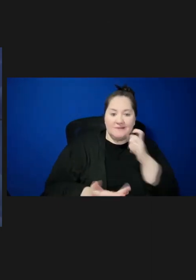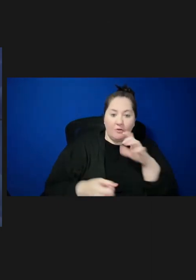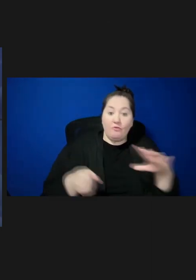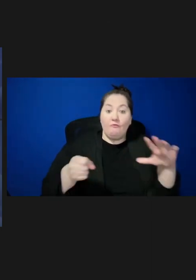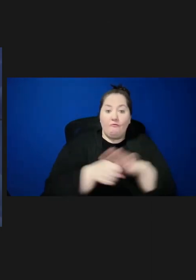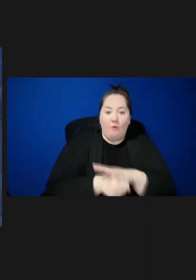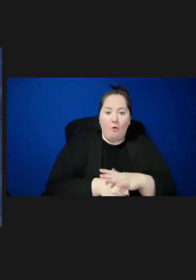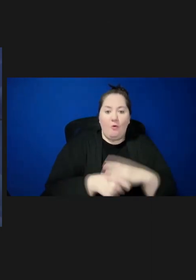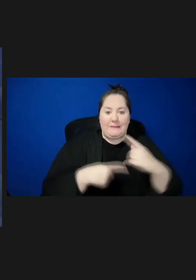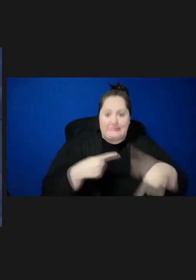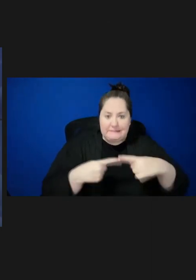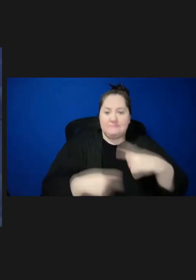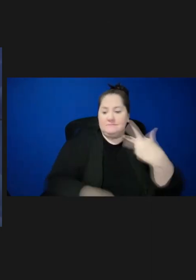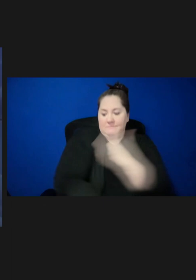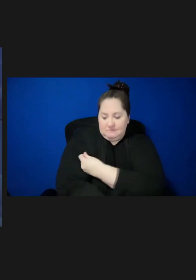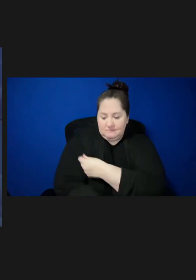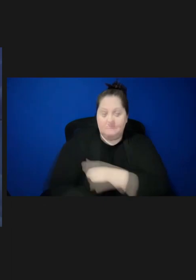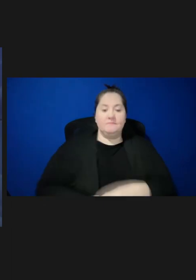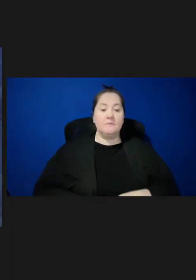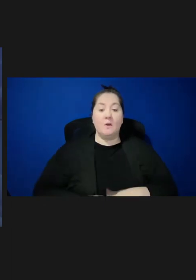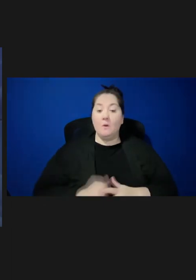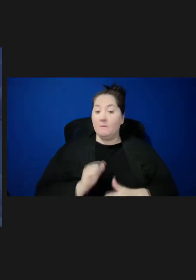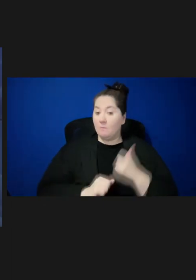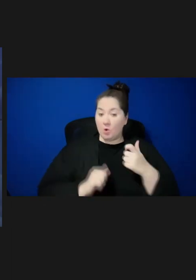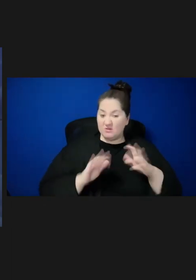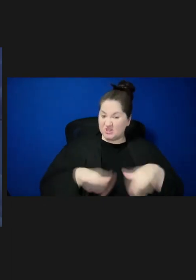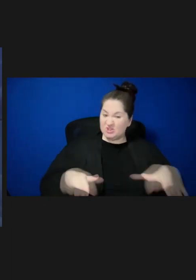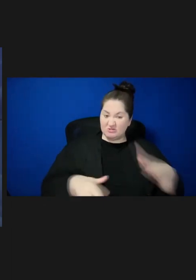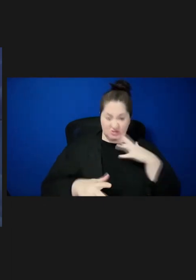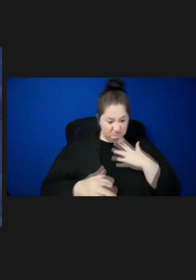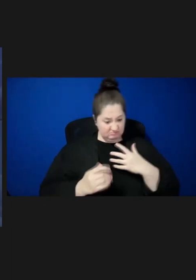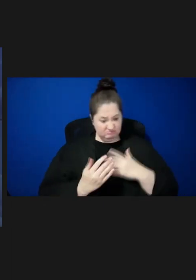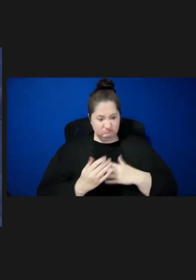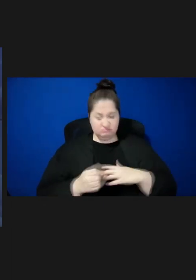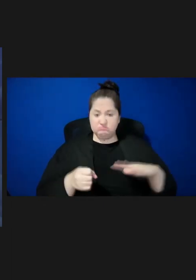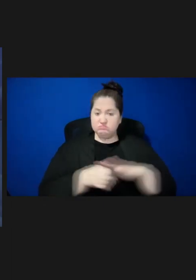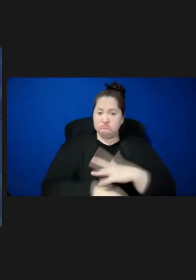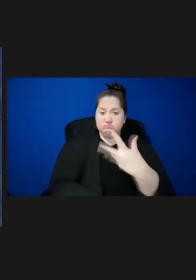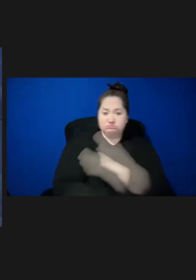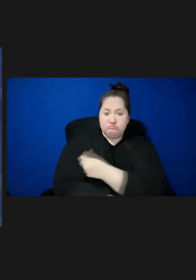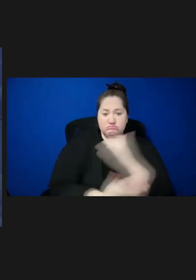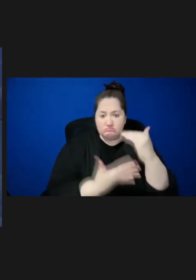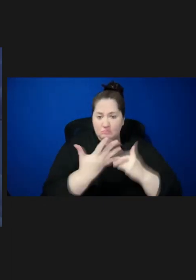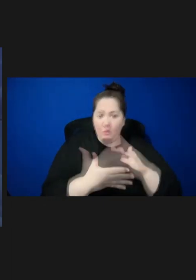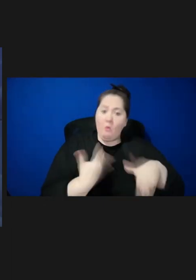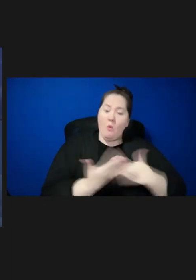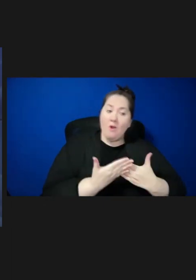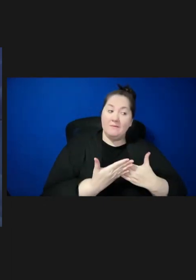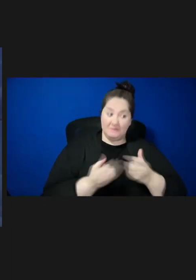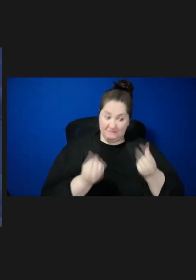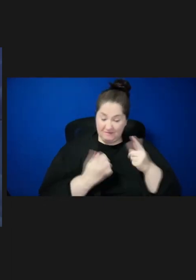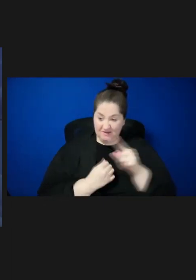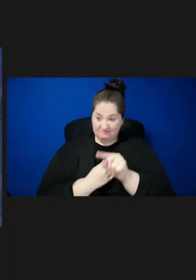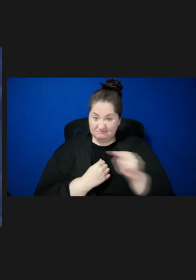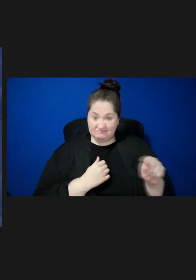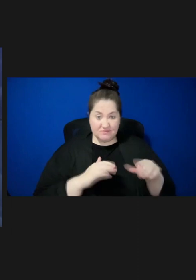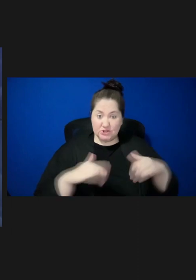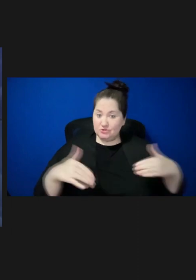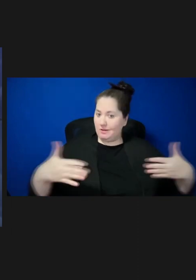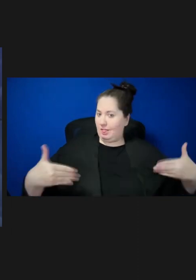most children in the United States are up to date with their measles vaccinations, too many of our children still need protection.